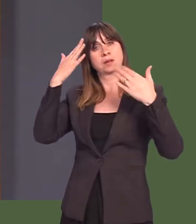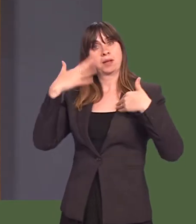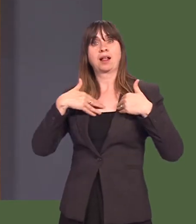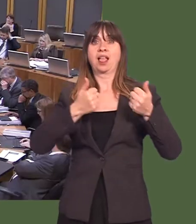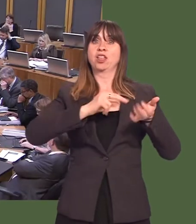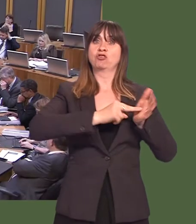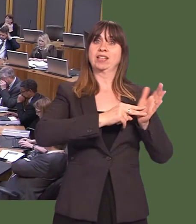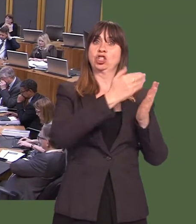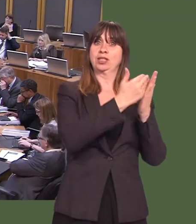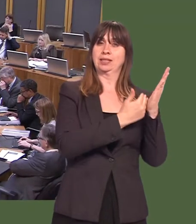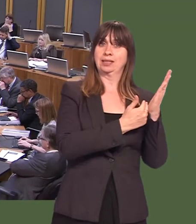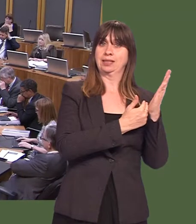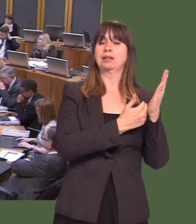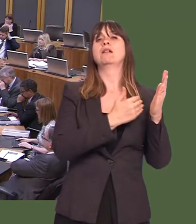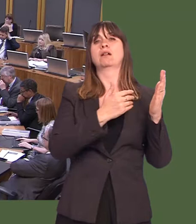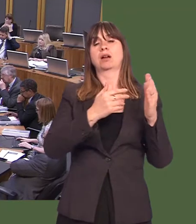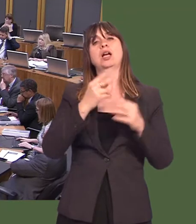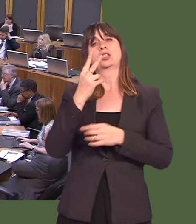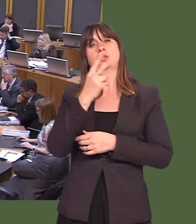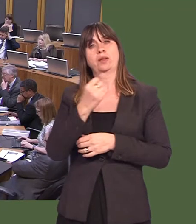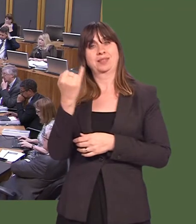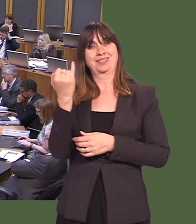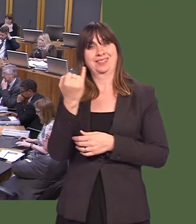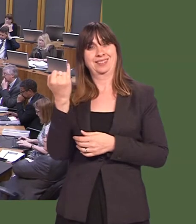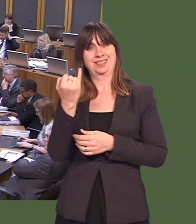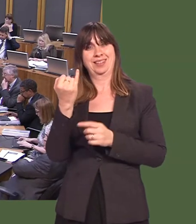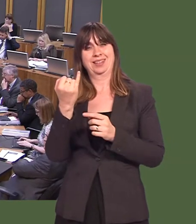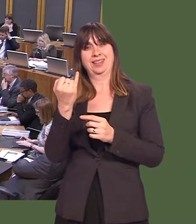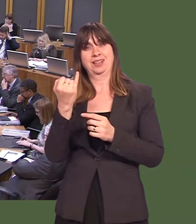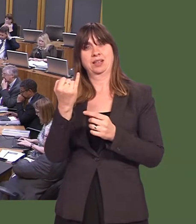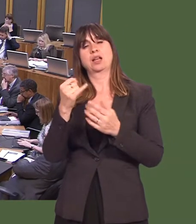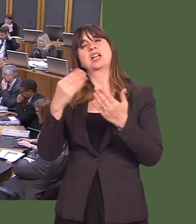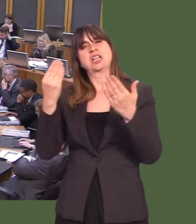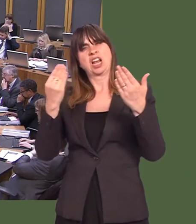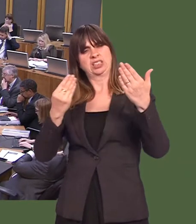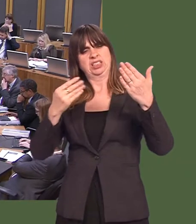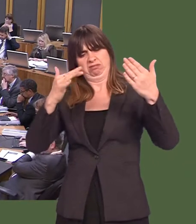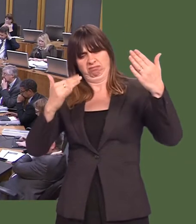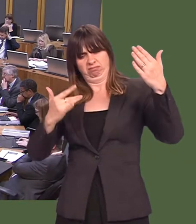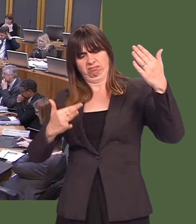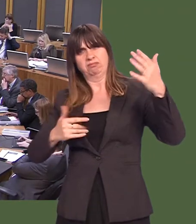our cross-Government mental health strategy, and the related 2016-19 delivery plan set